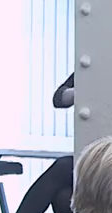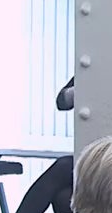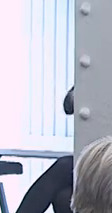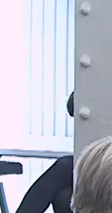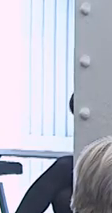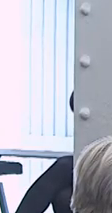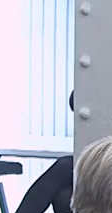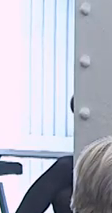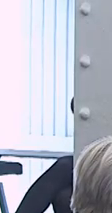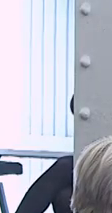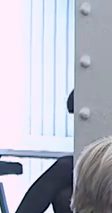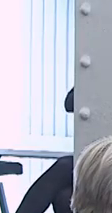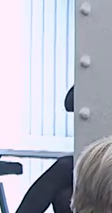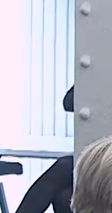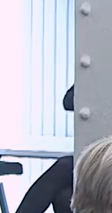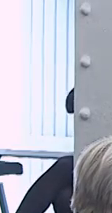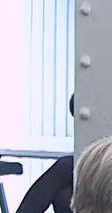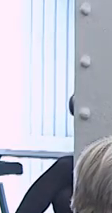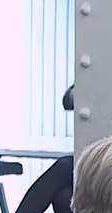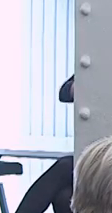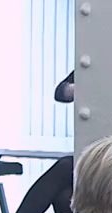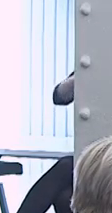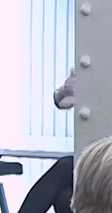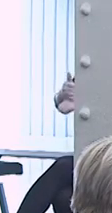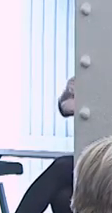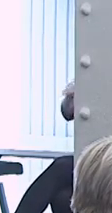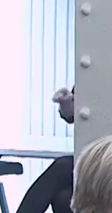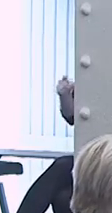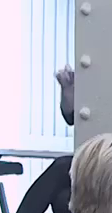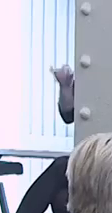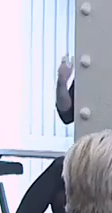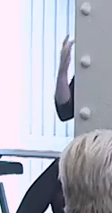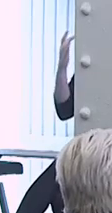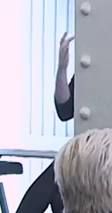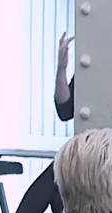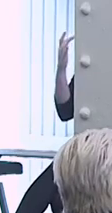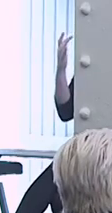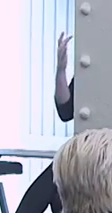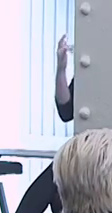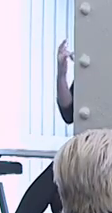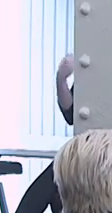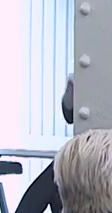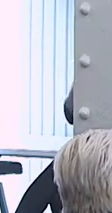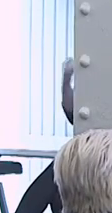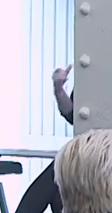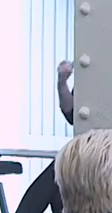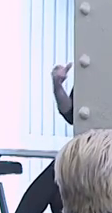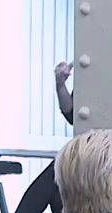But this is why we condemn, or increasingly now, the use of conversion therapy to make